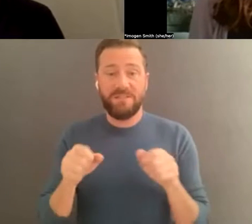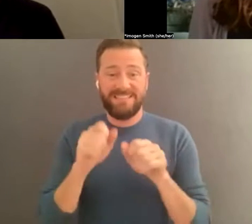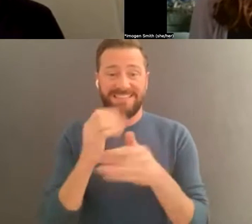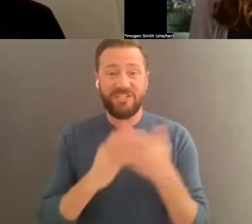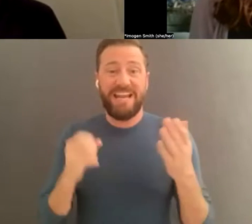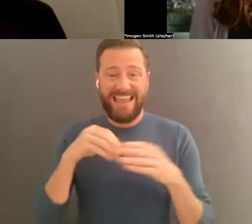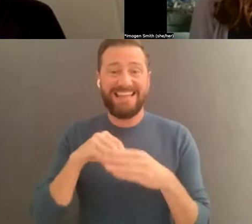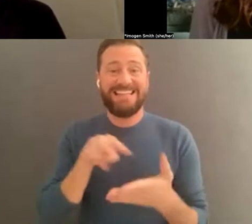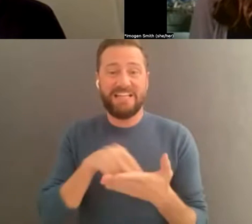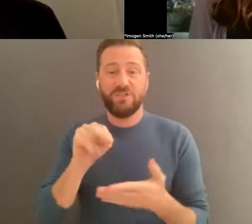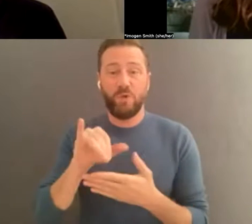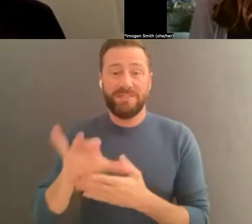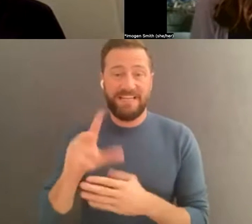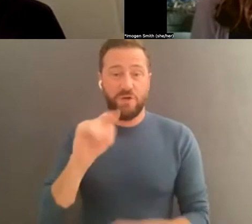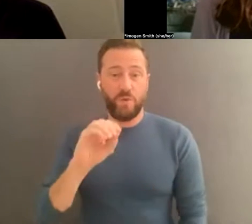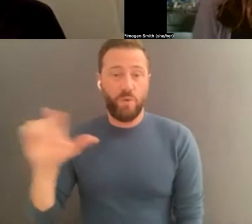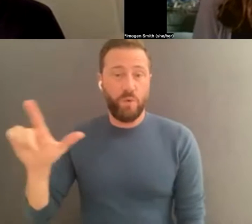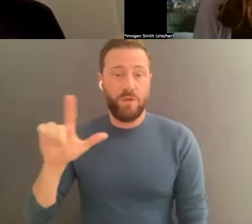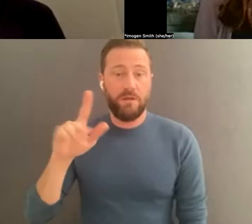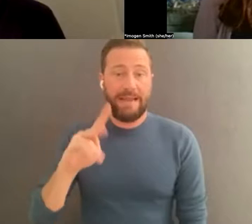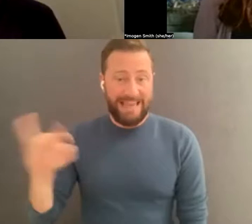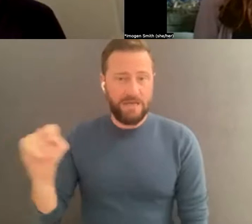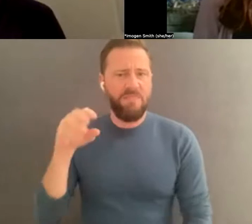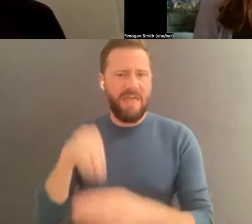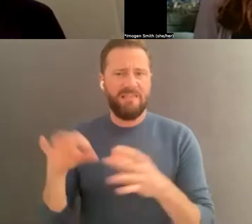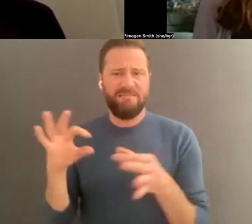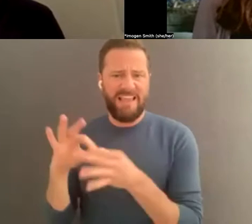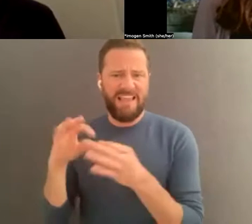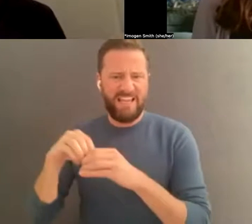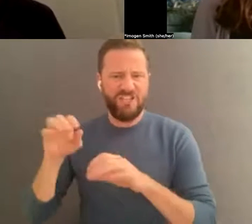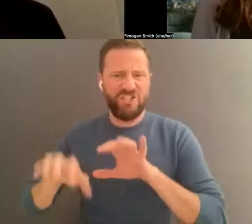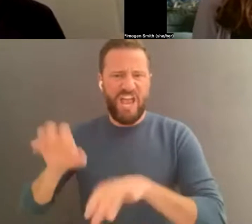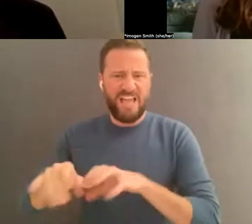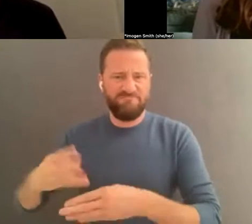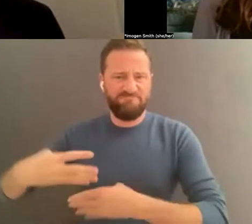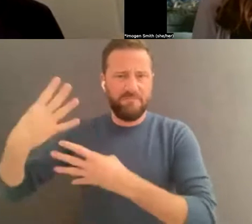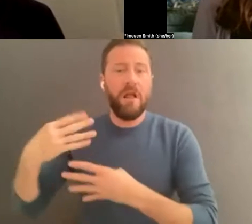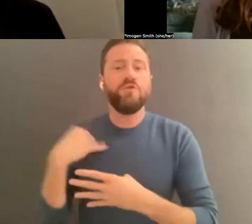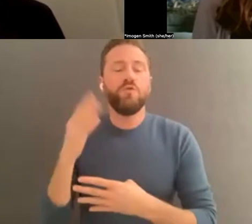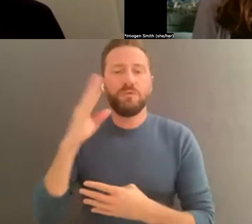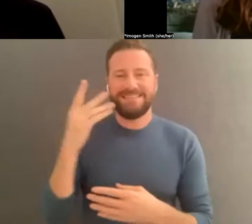that section is in the chat. This section has a bunch of tips on file naming and file structures and much, much more